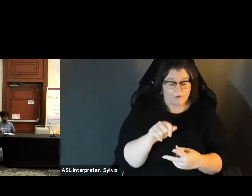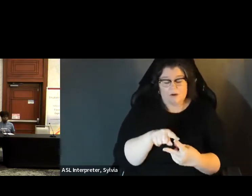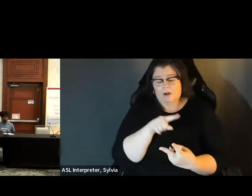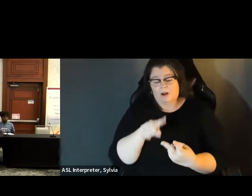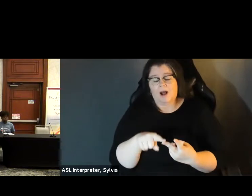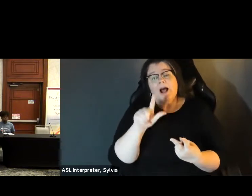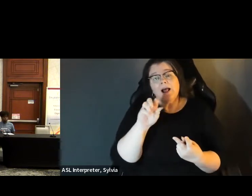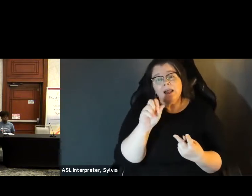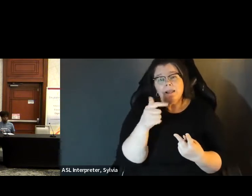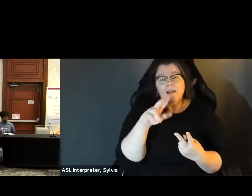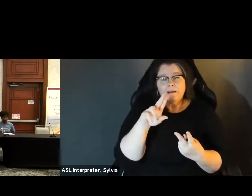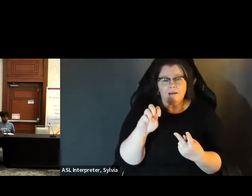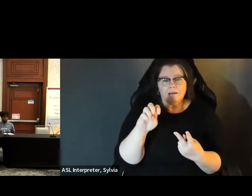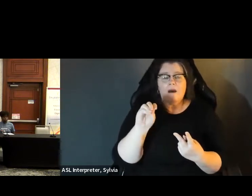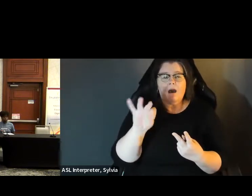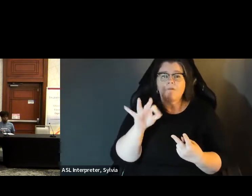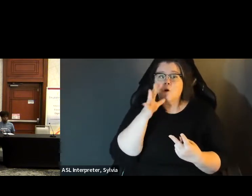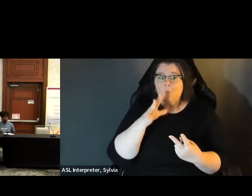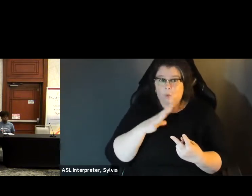out information about voting and candidates, et cetera, and Florida has an excellent website where people with disabilities can go and find out information about voting and candidates, etc., and the league of women voters has a tool online. Okay.